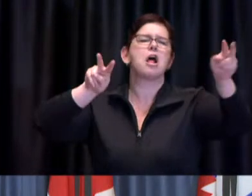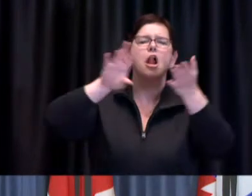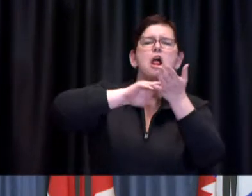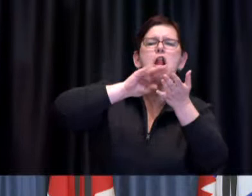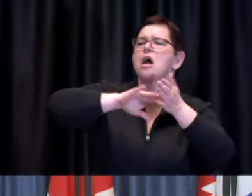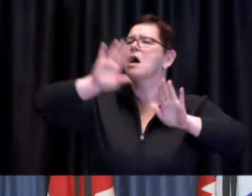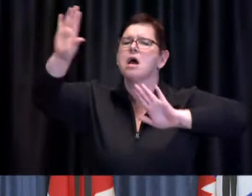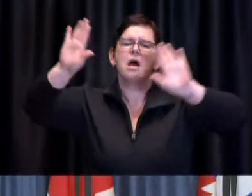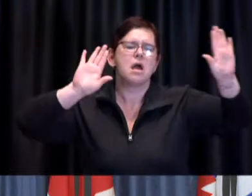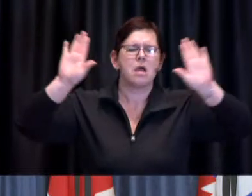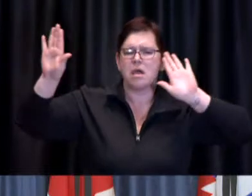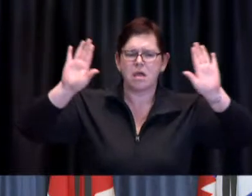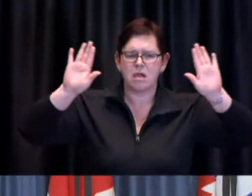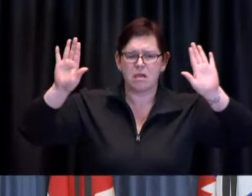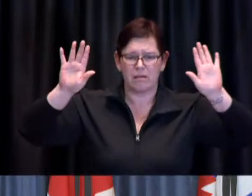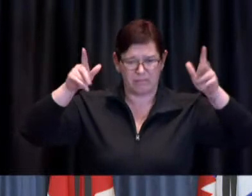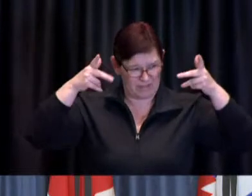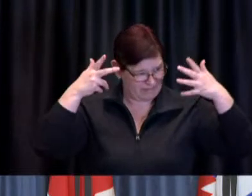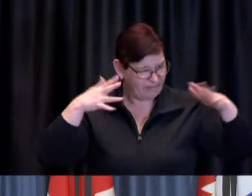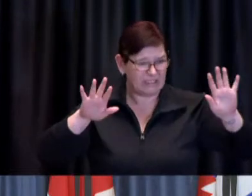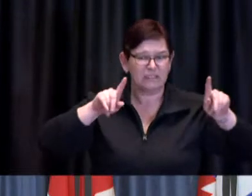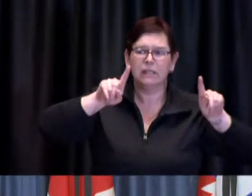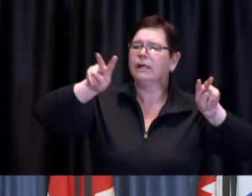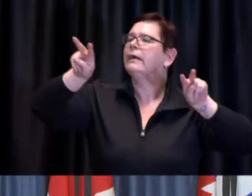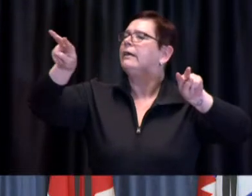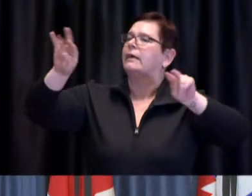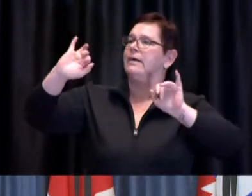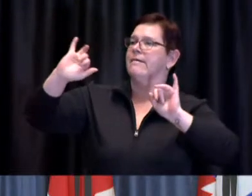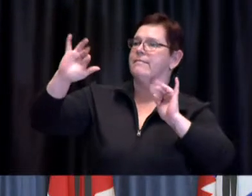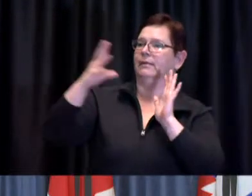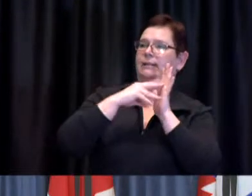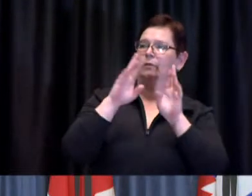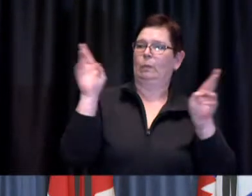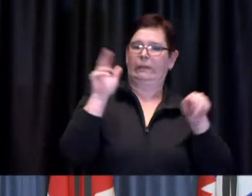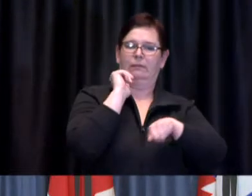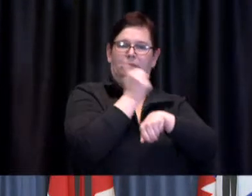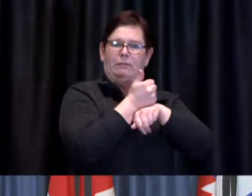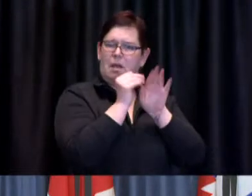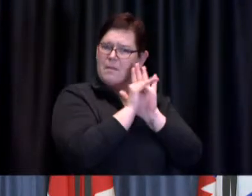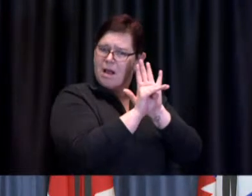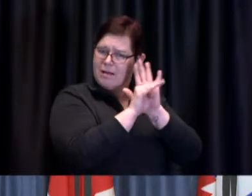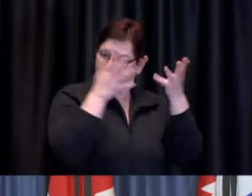of the jurisdictions have who are facing what we're looking at with exponential growth